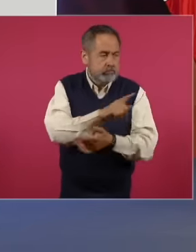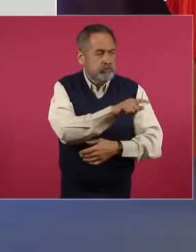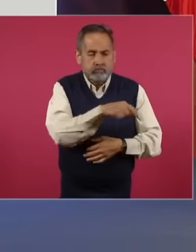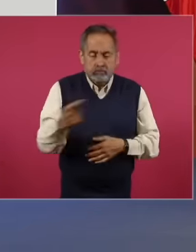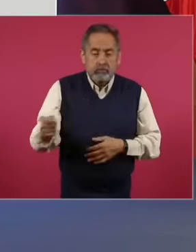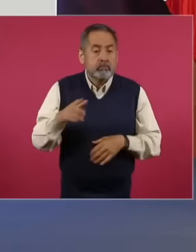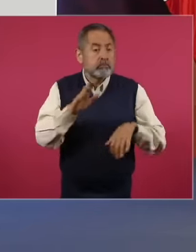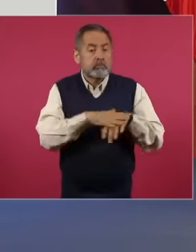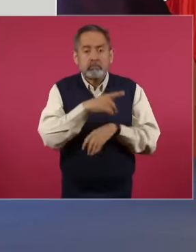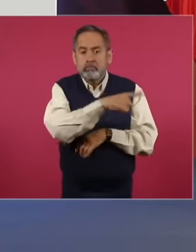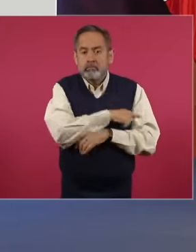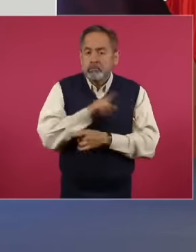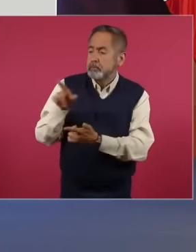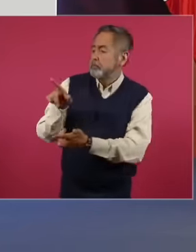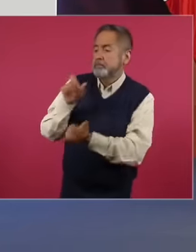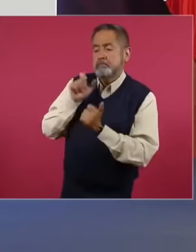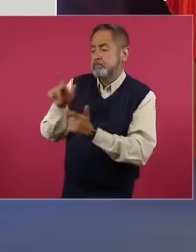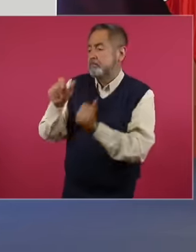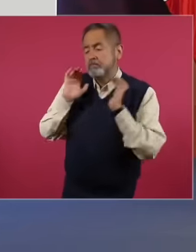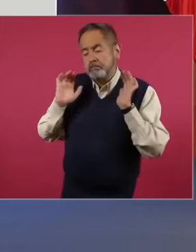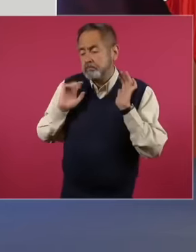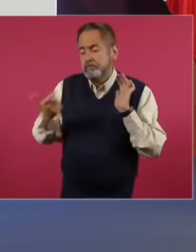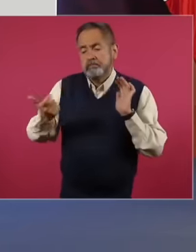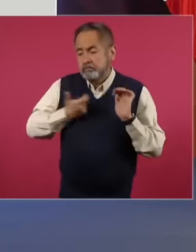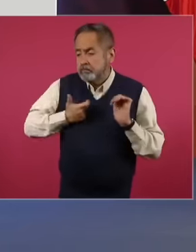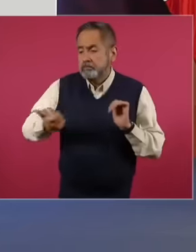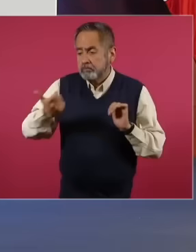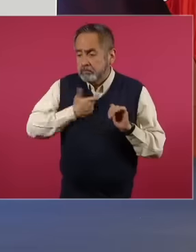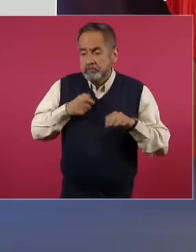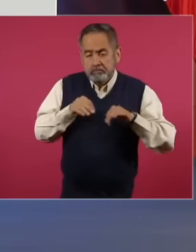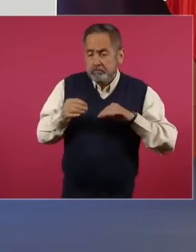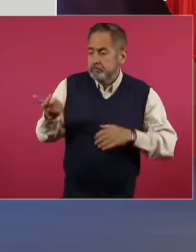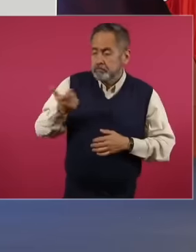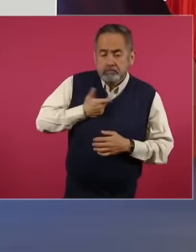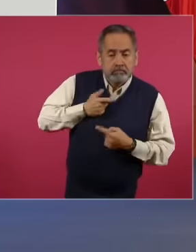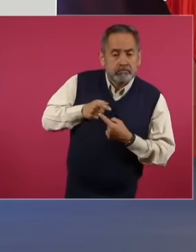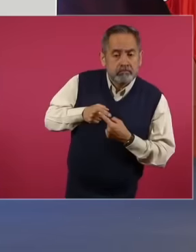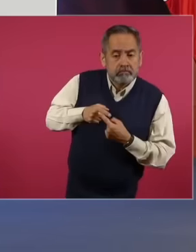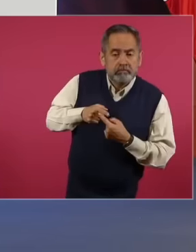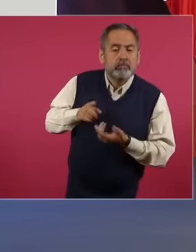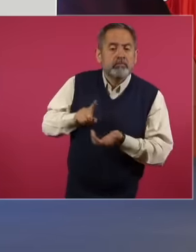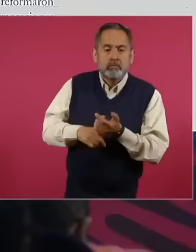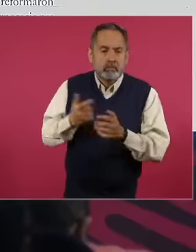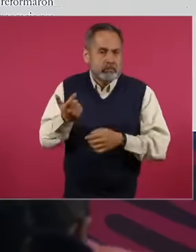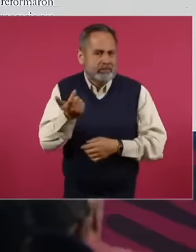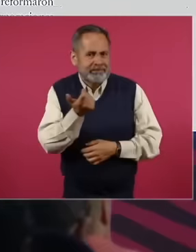the workers for managing their pensions were among the highest in the